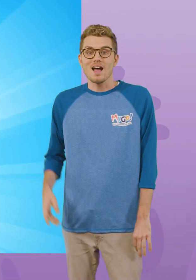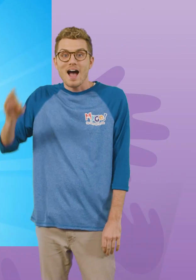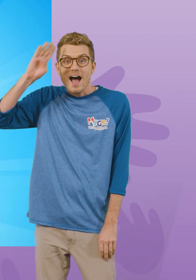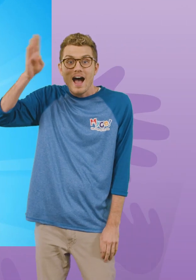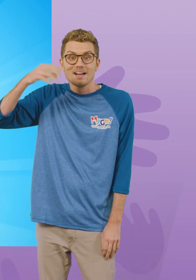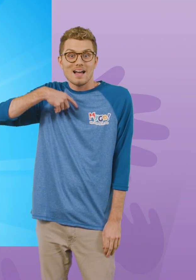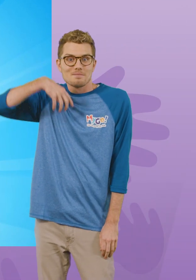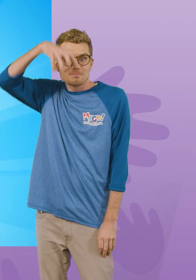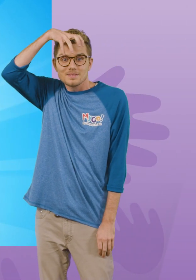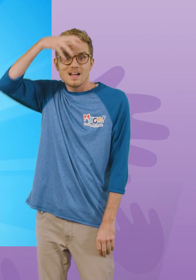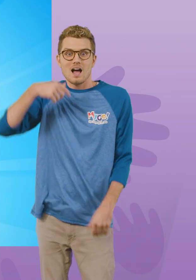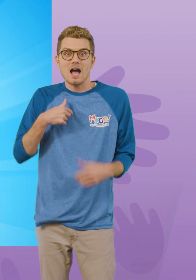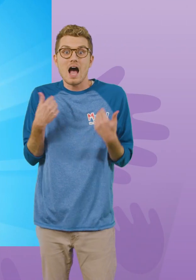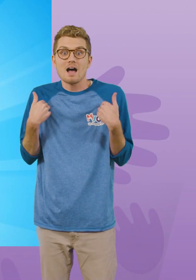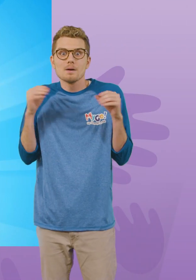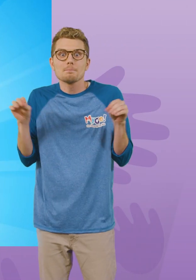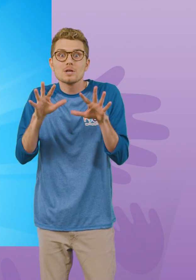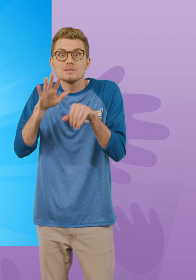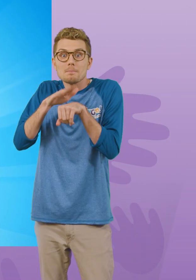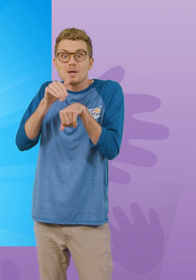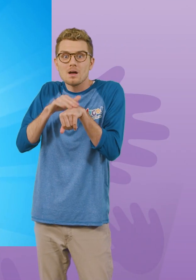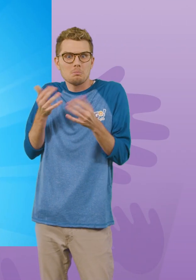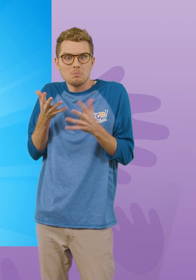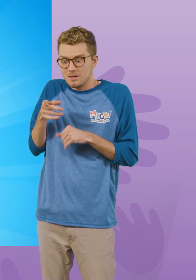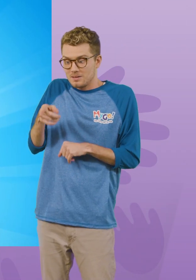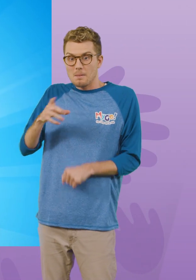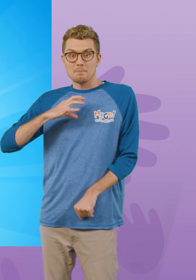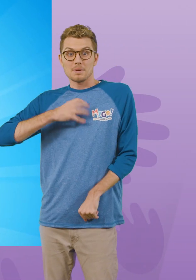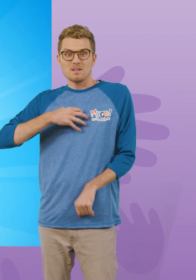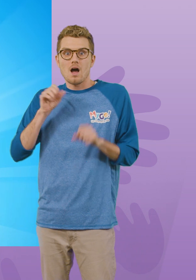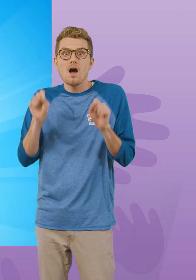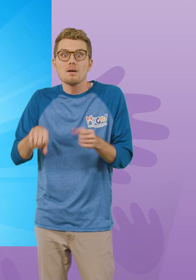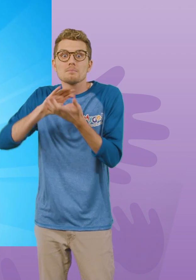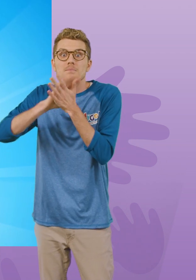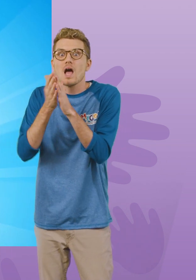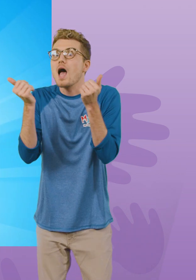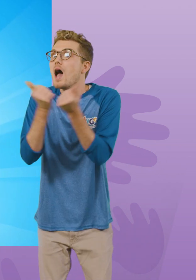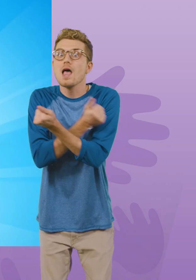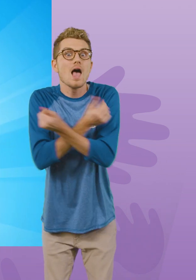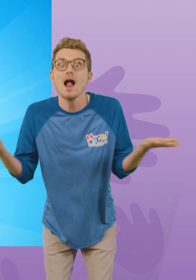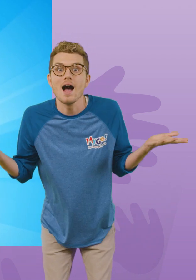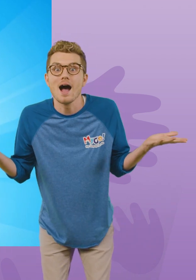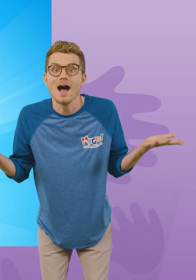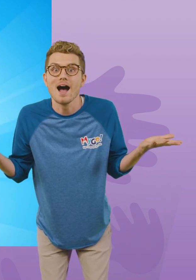Hi, I’m MIla! And my magic pet Morphle can morph into anything I want!